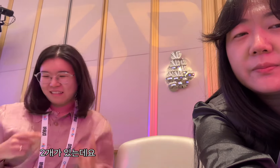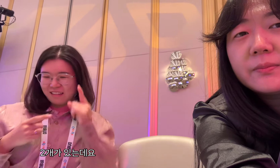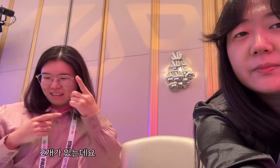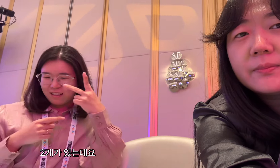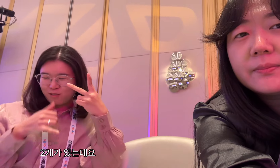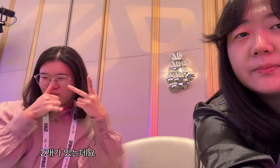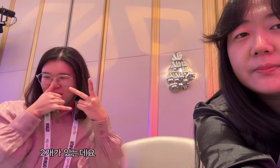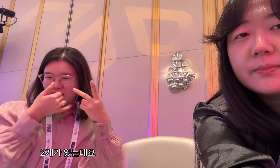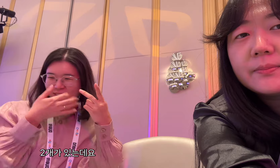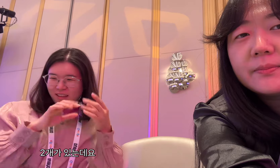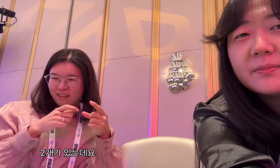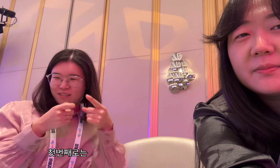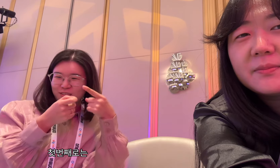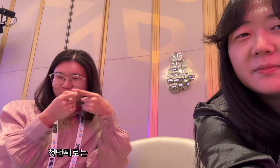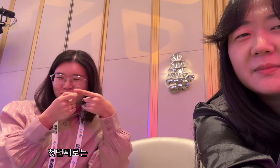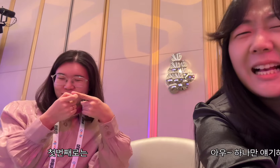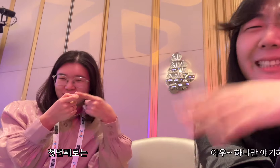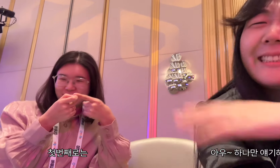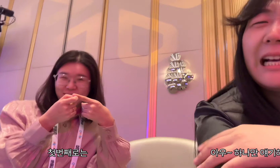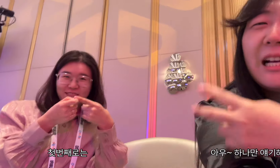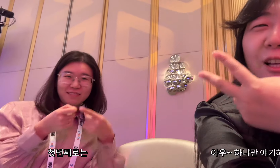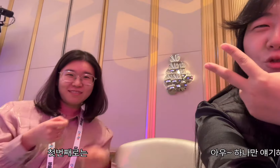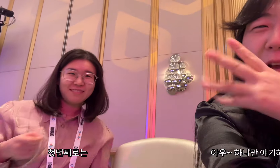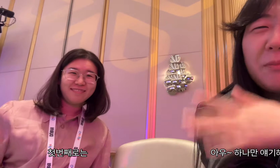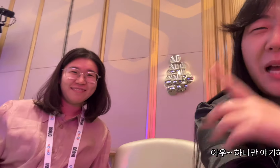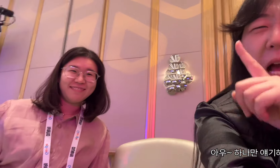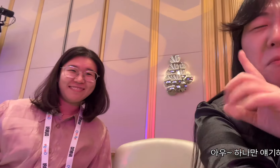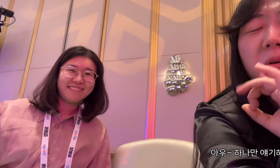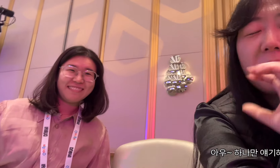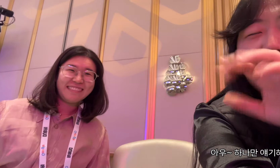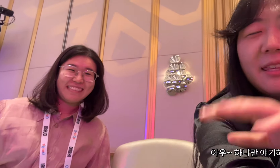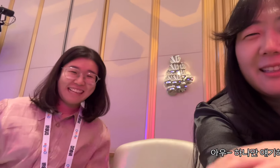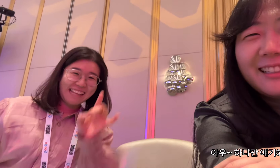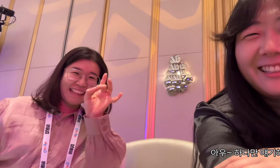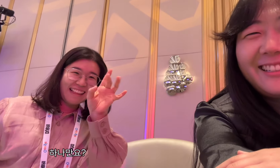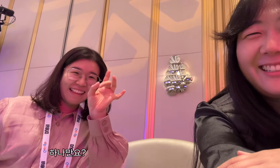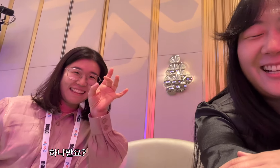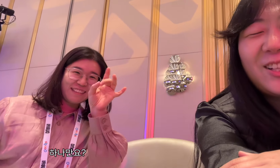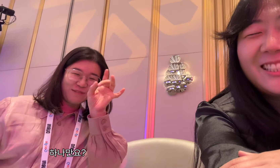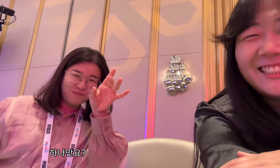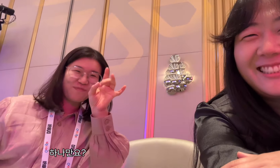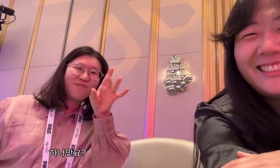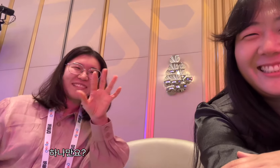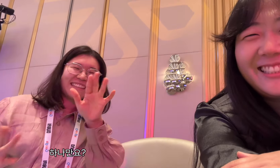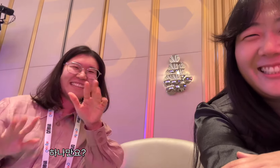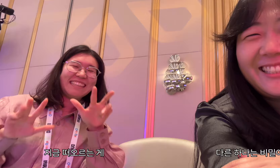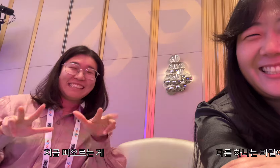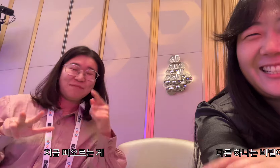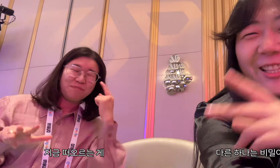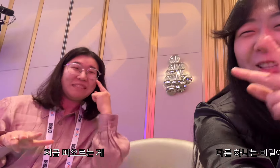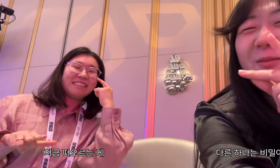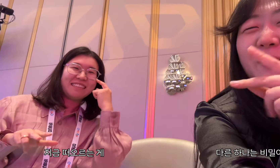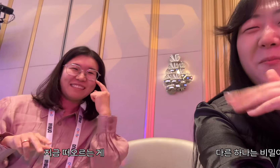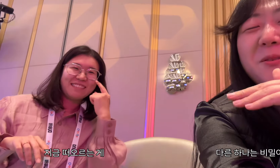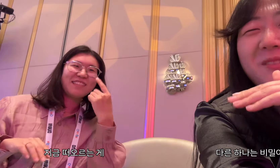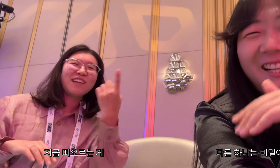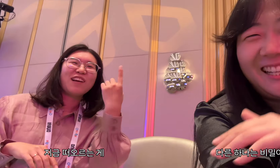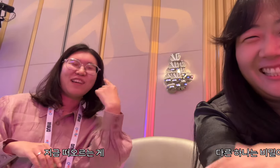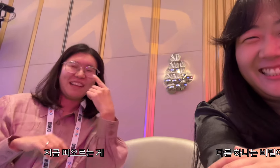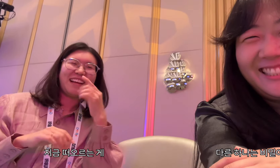There are two. First of all, let me just say one. Just one? The other one is a secret.